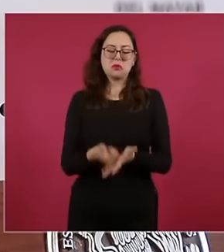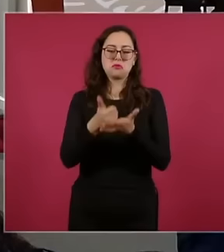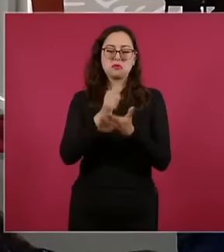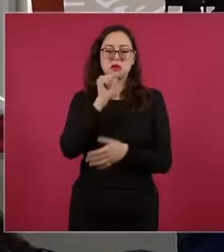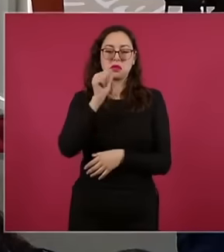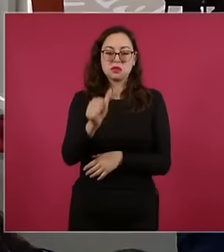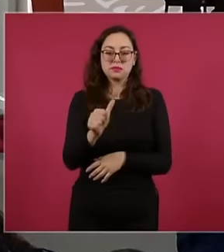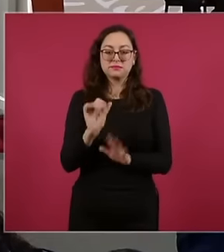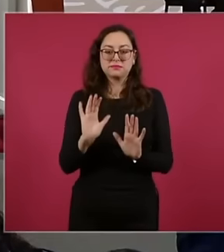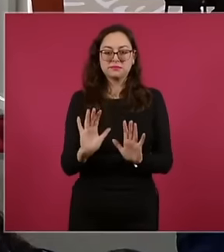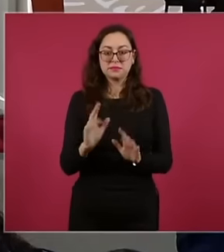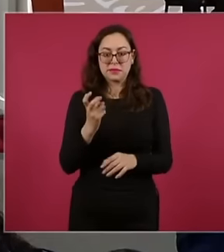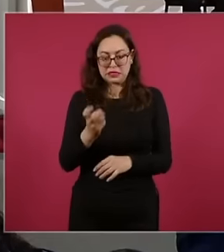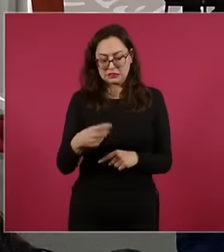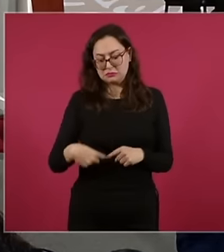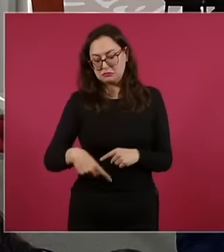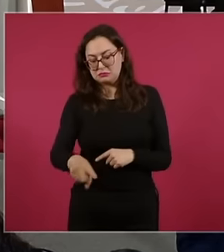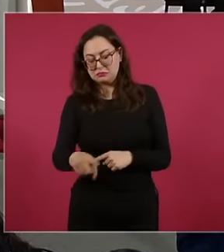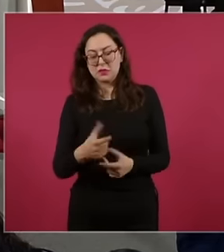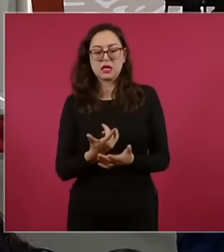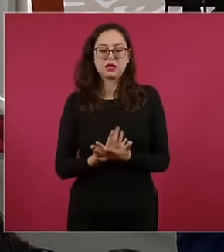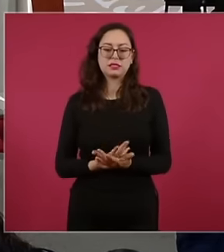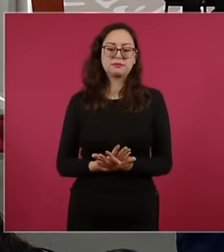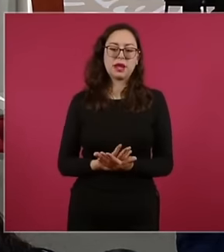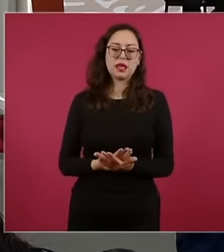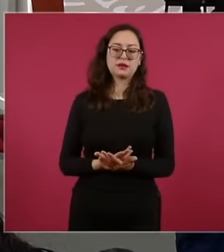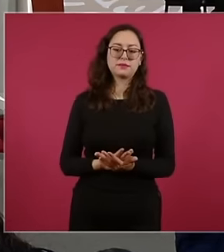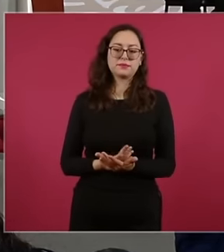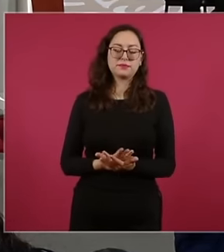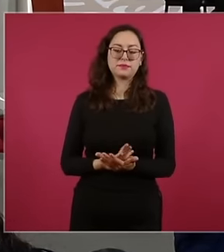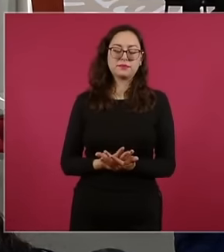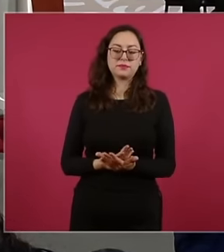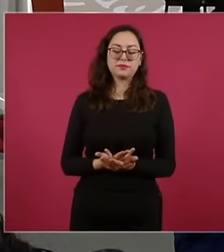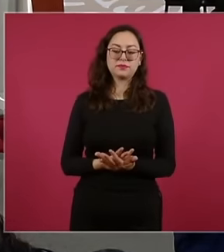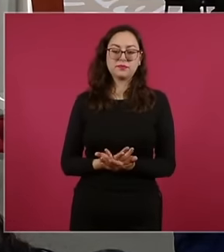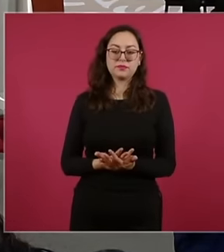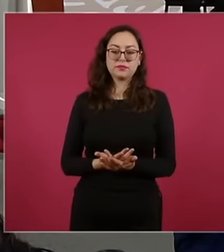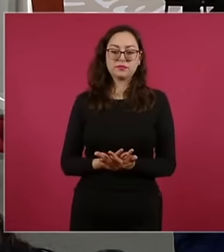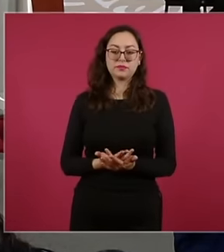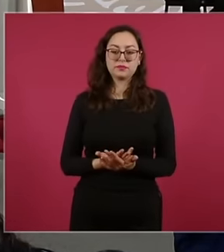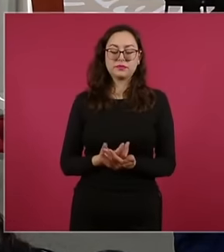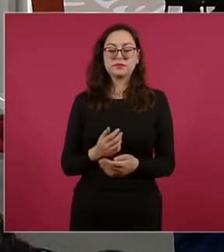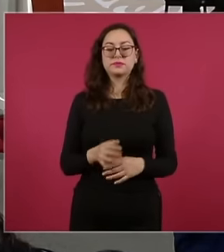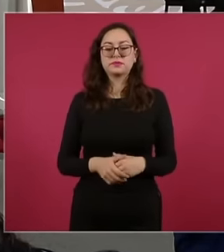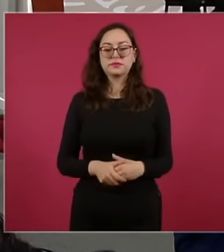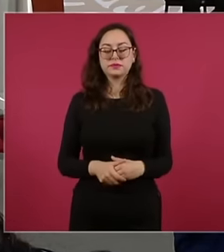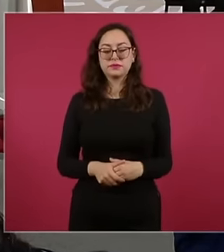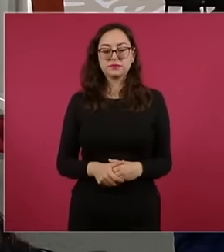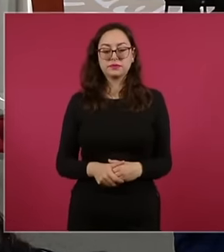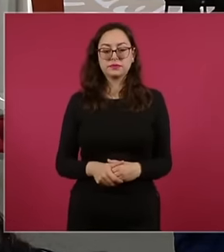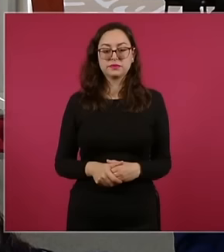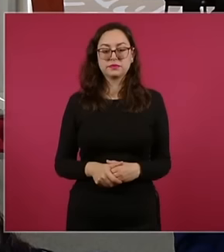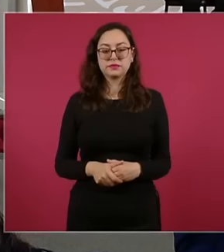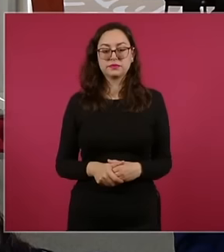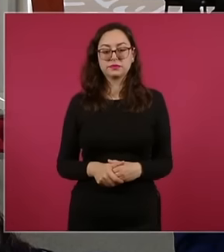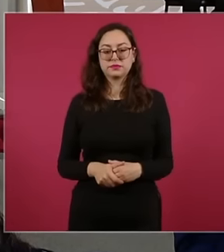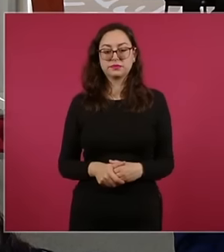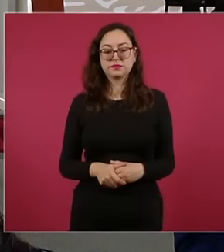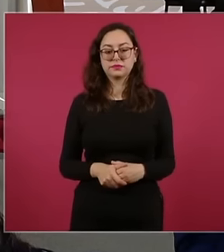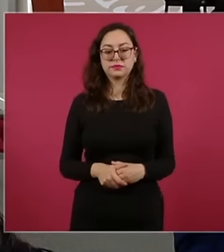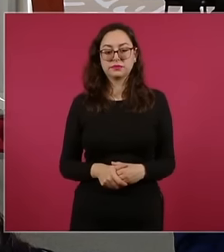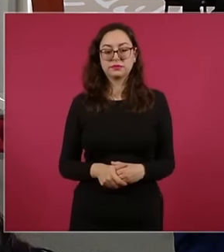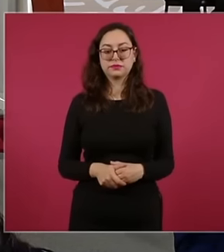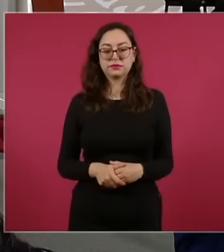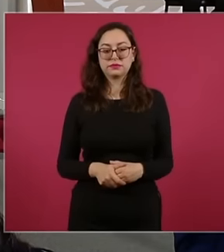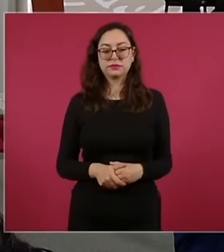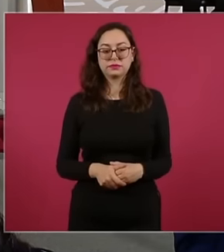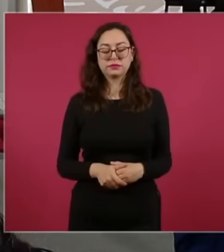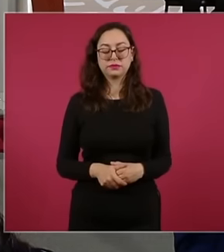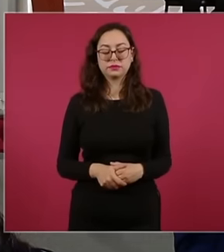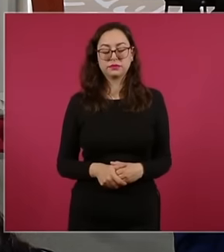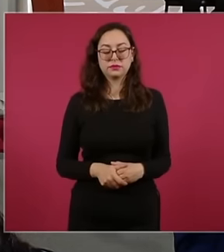we expected when it was said that